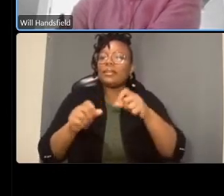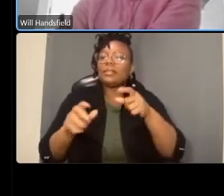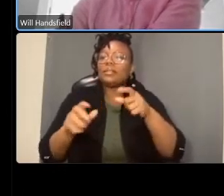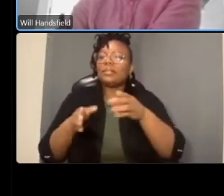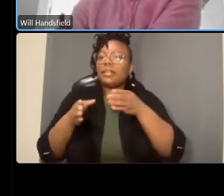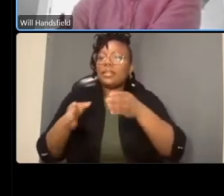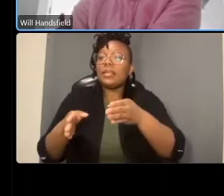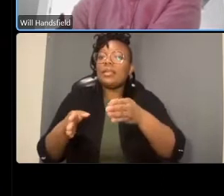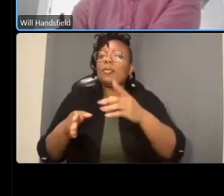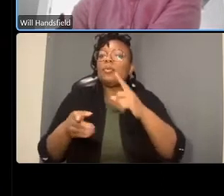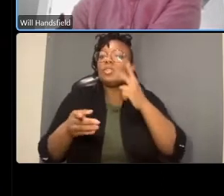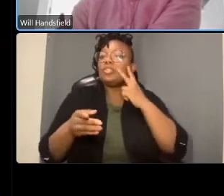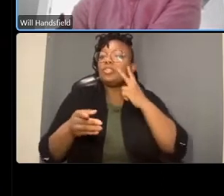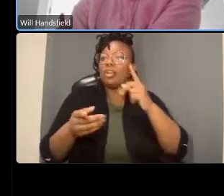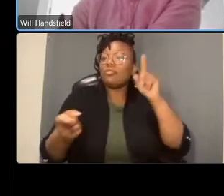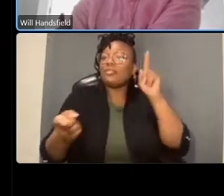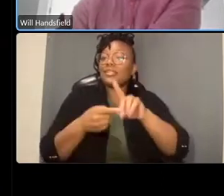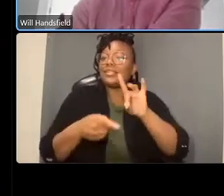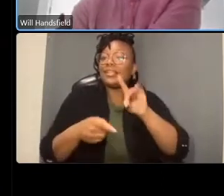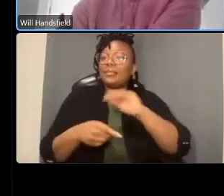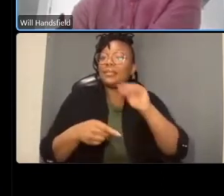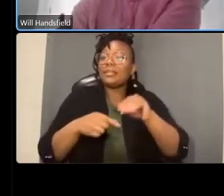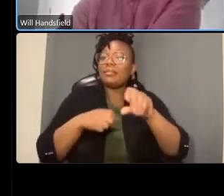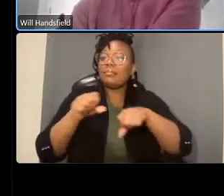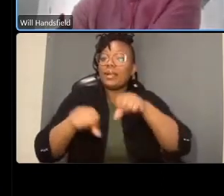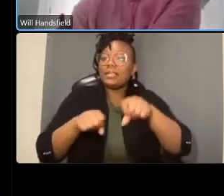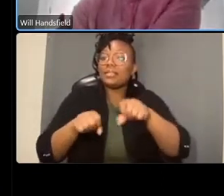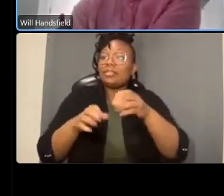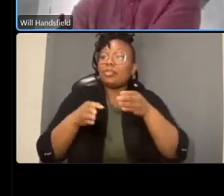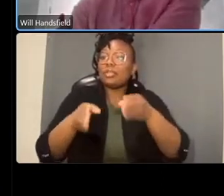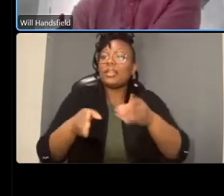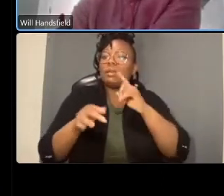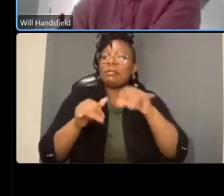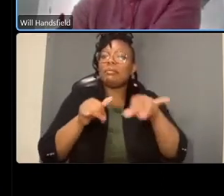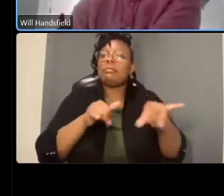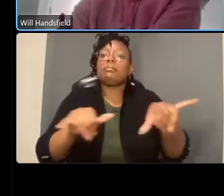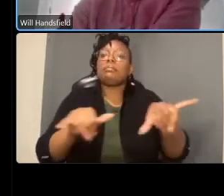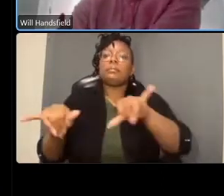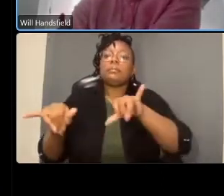lane and that's pretty consistent across many projects where once we have something that's safe